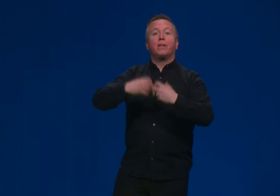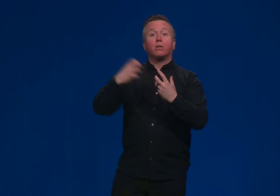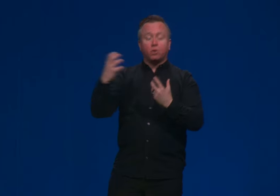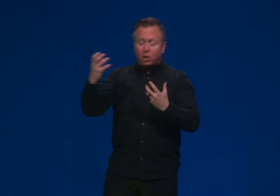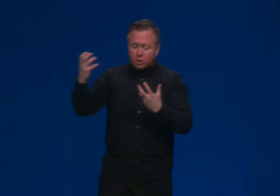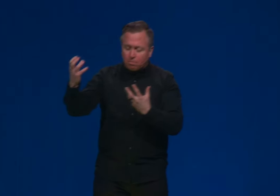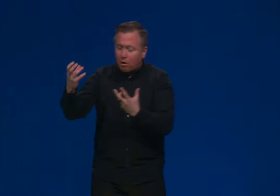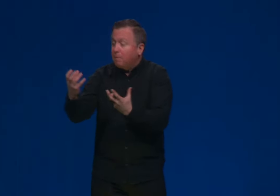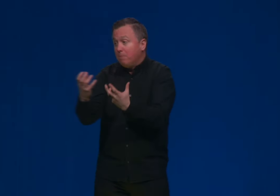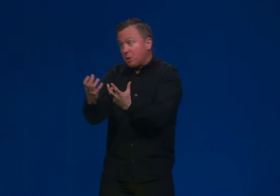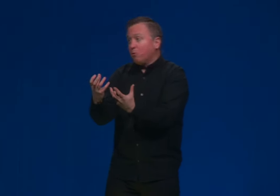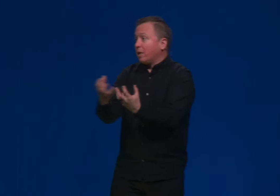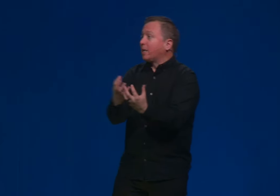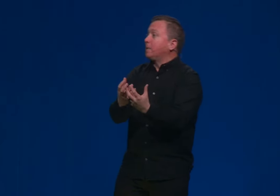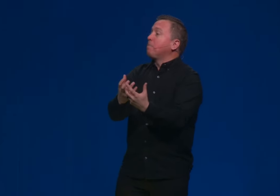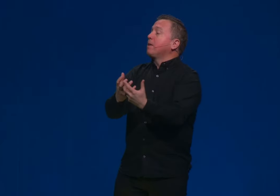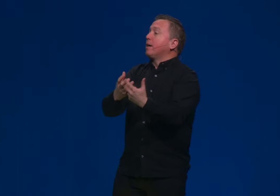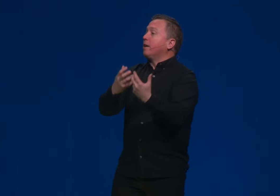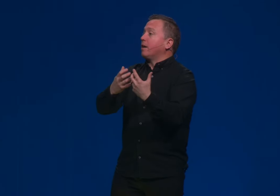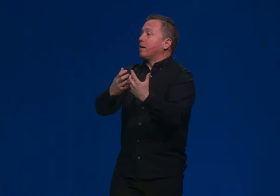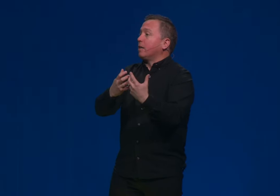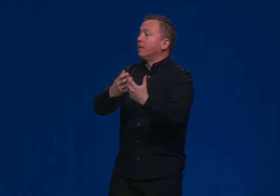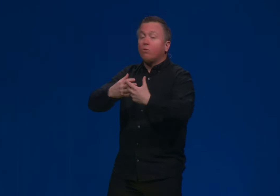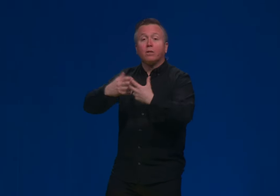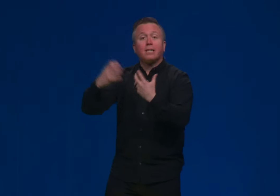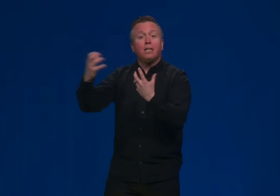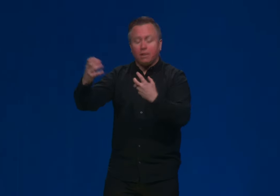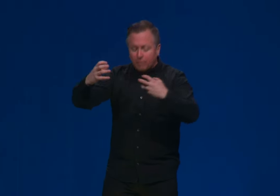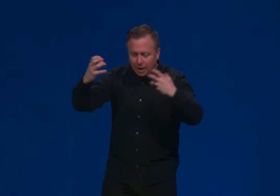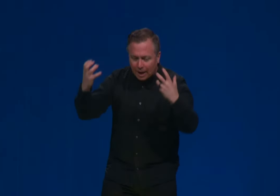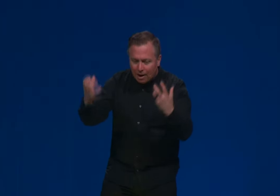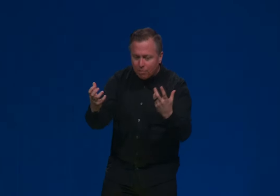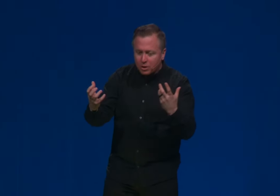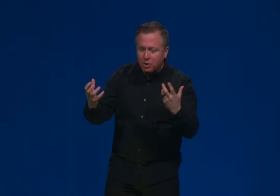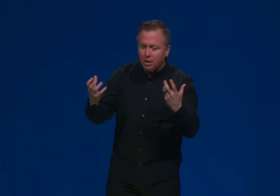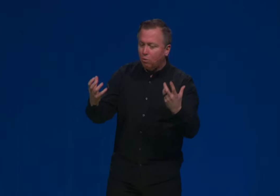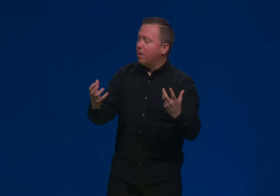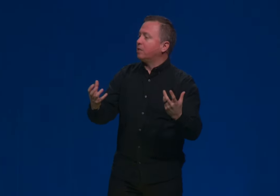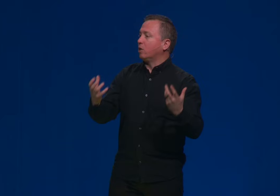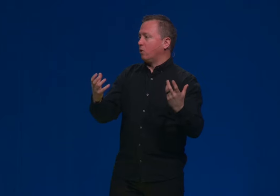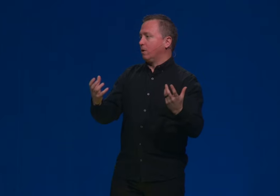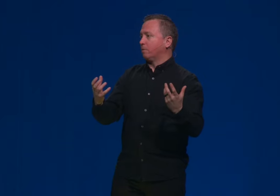and then it goes on to probably much more likely and a literal telling of kind of how this went along.